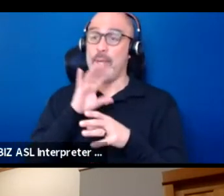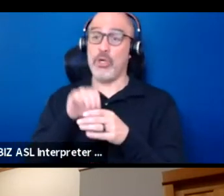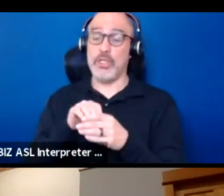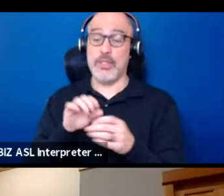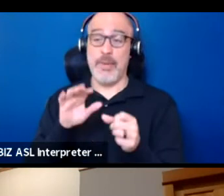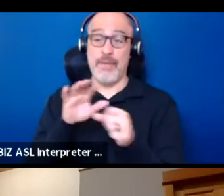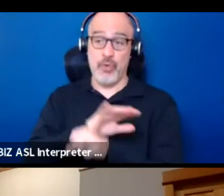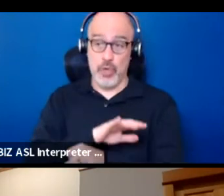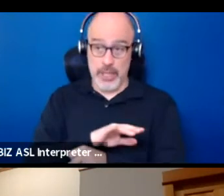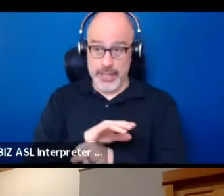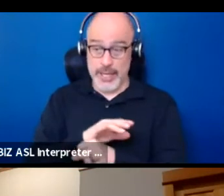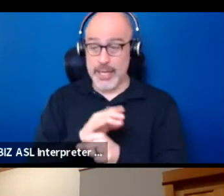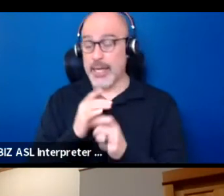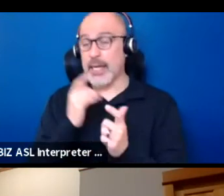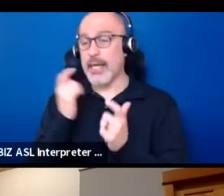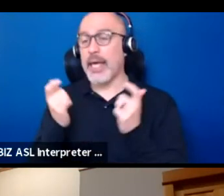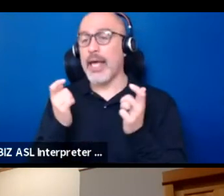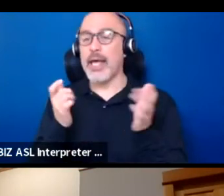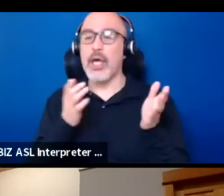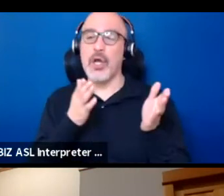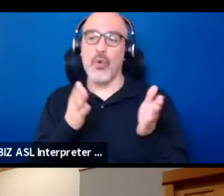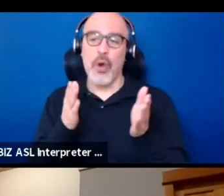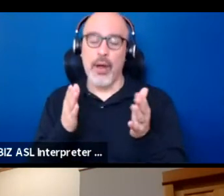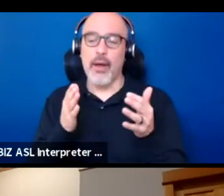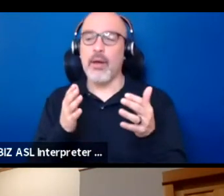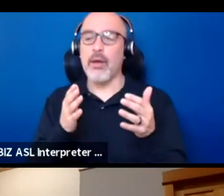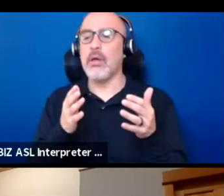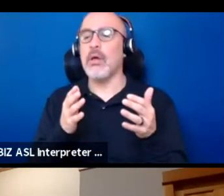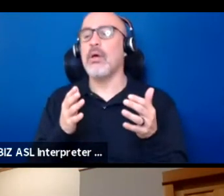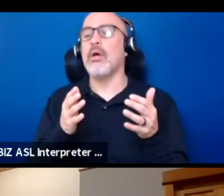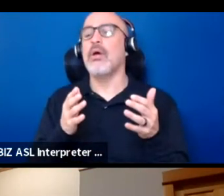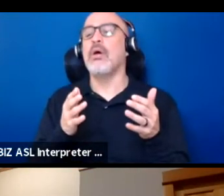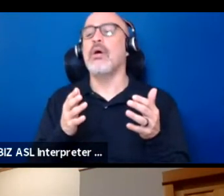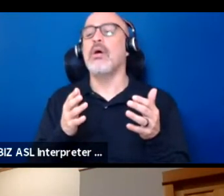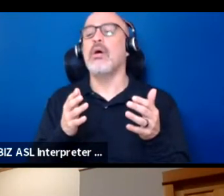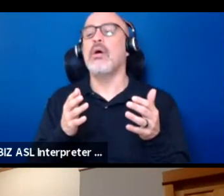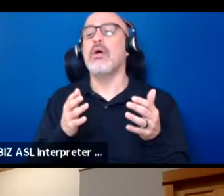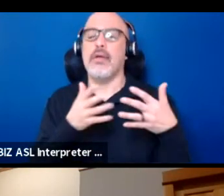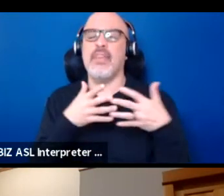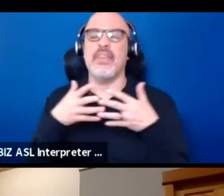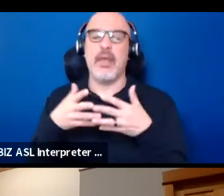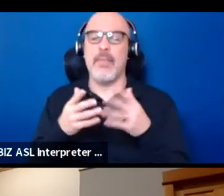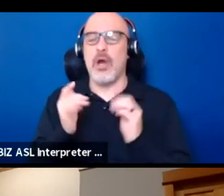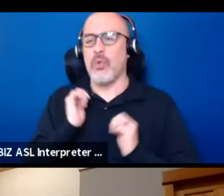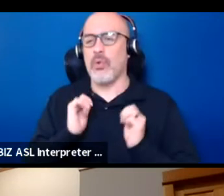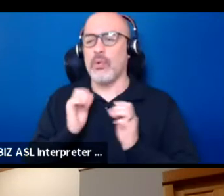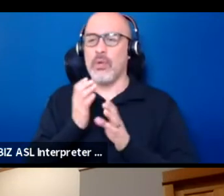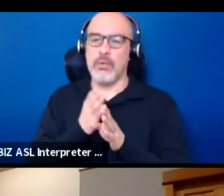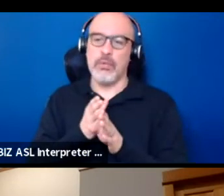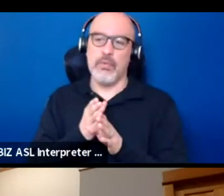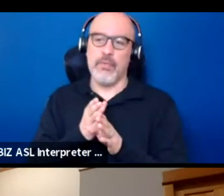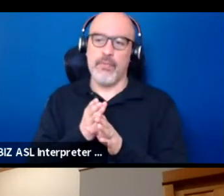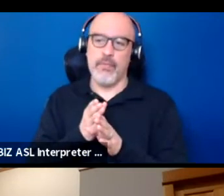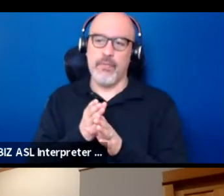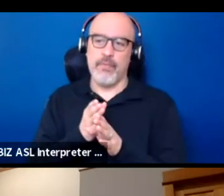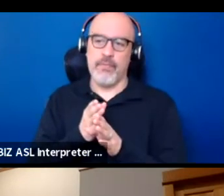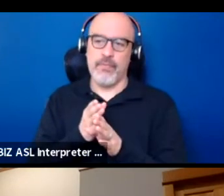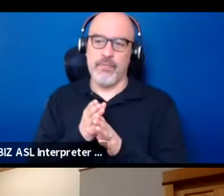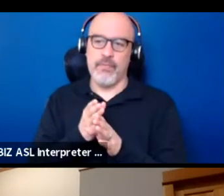in a greater way in the American theatrical field and I don't even know what you call it.